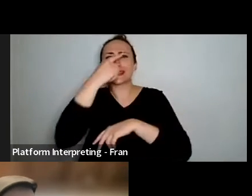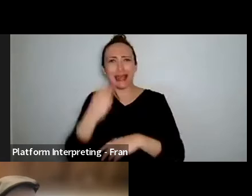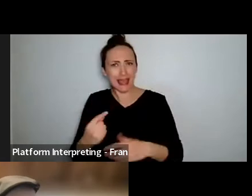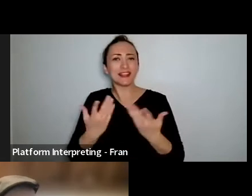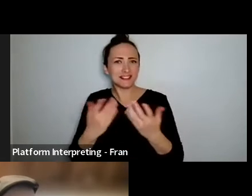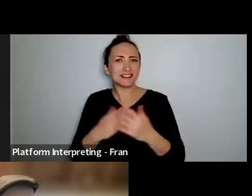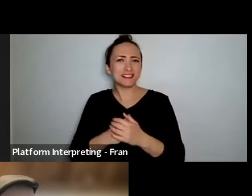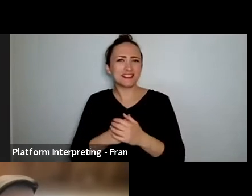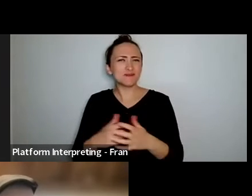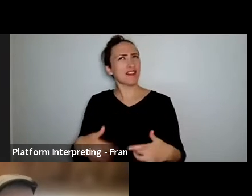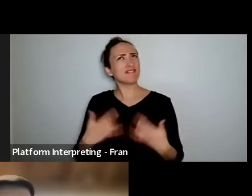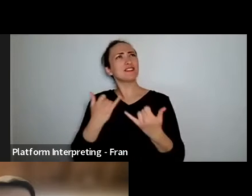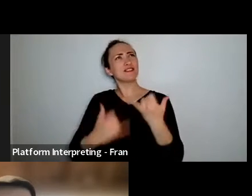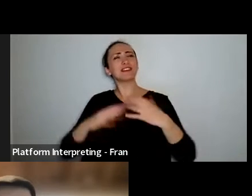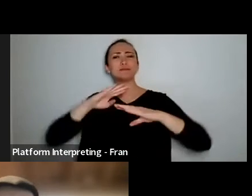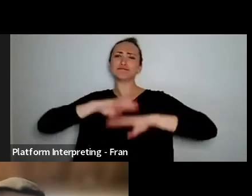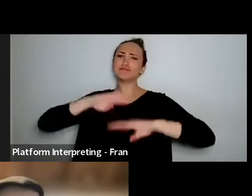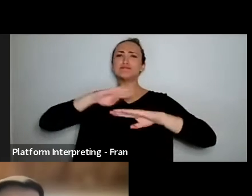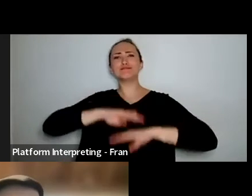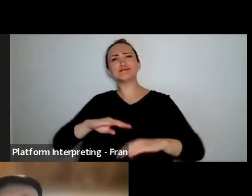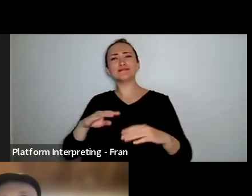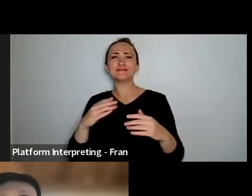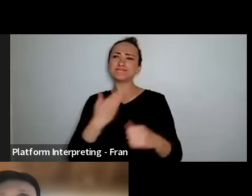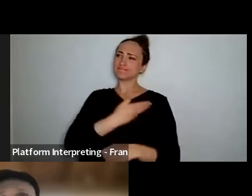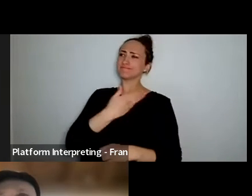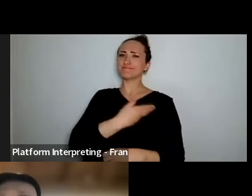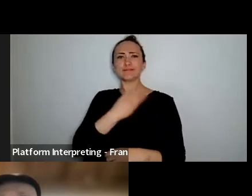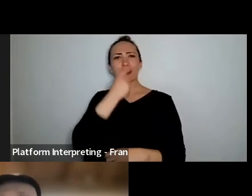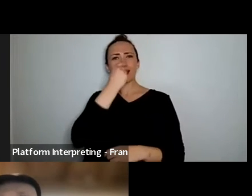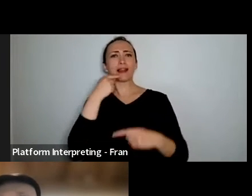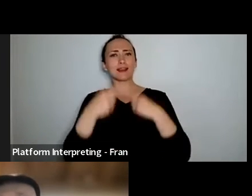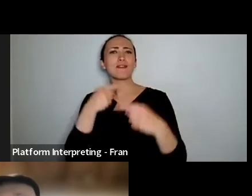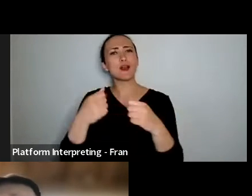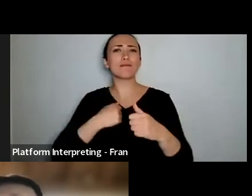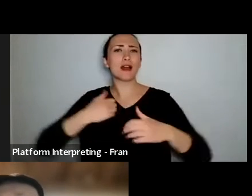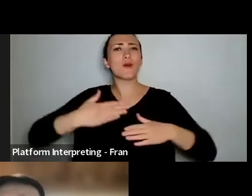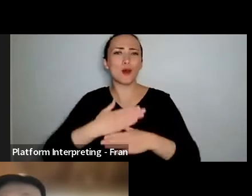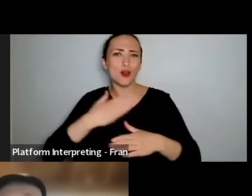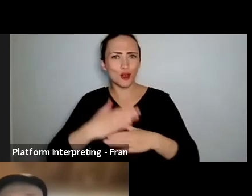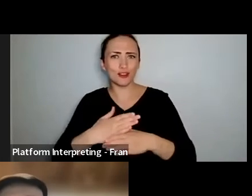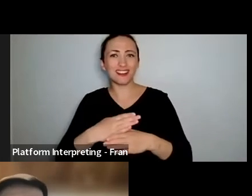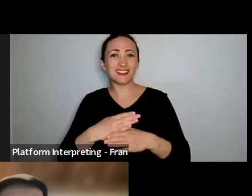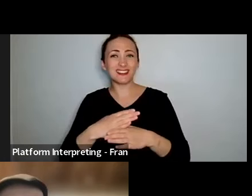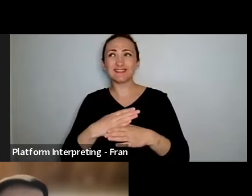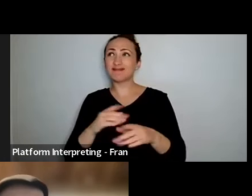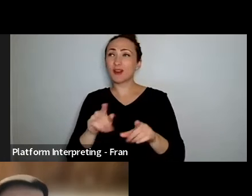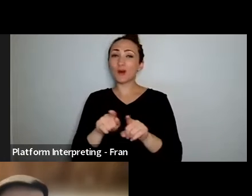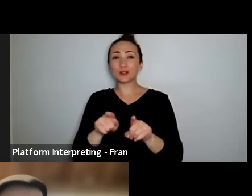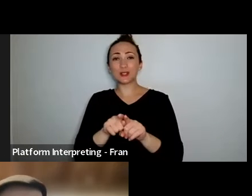and grateful that I've managed to continue my career and also survive as a living and working